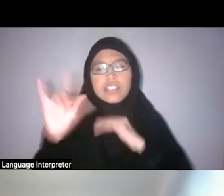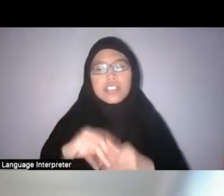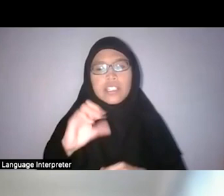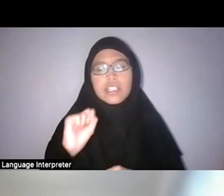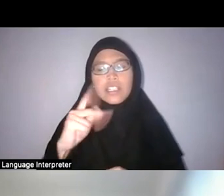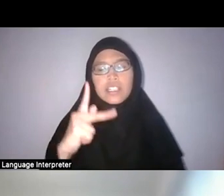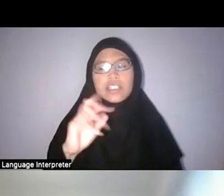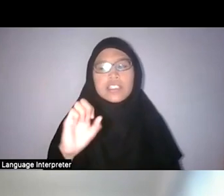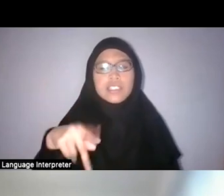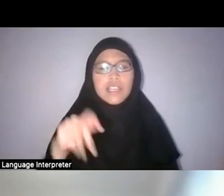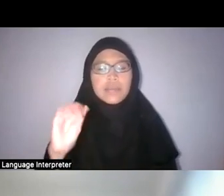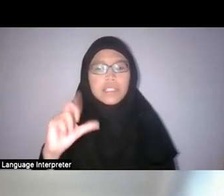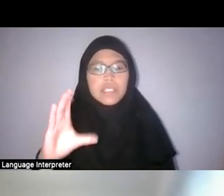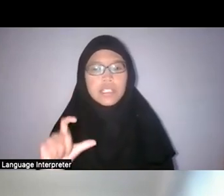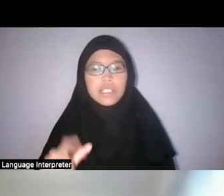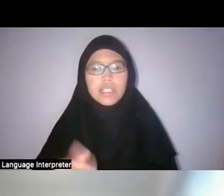Anything a historian reads, it’s always like,